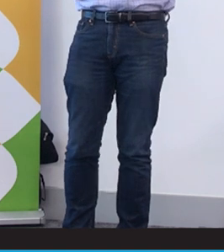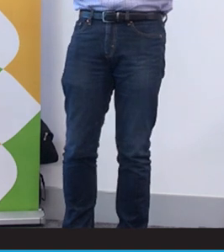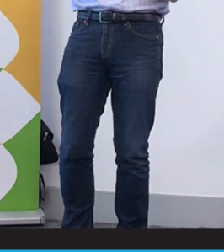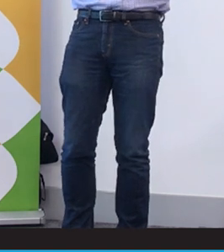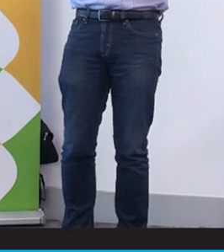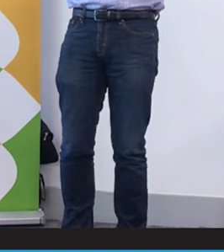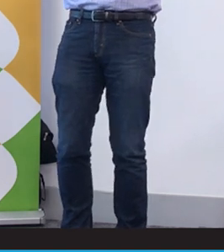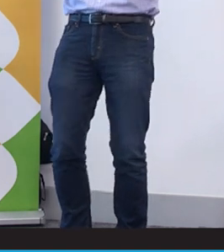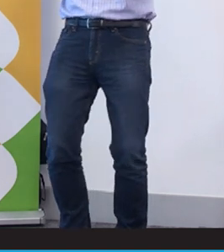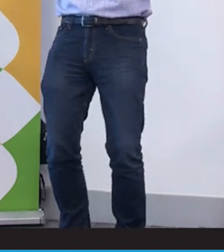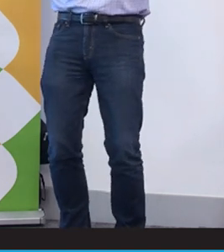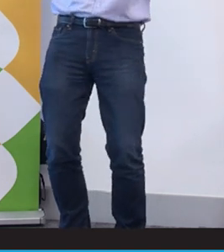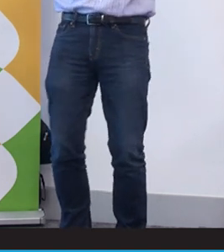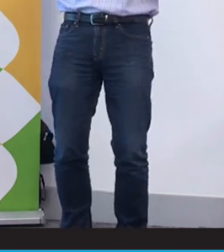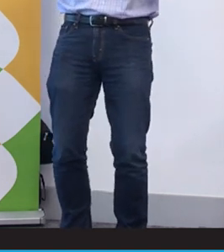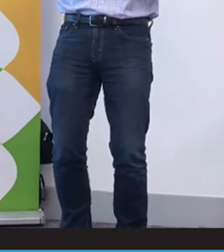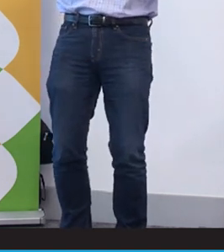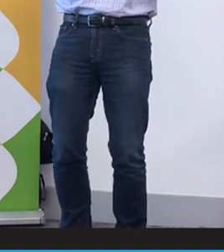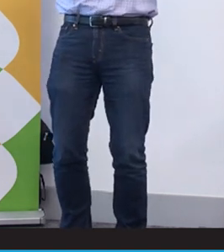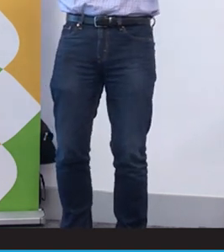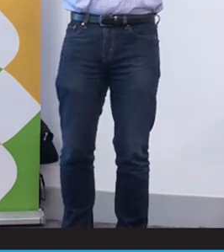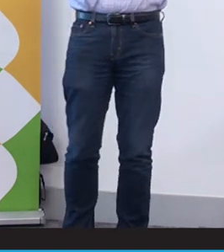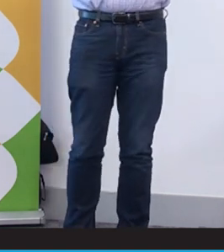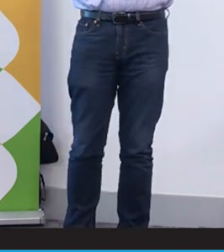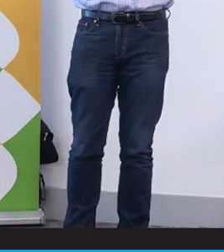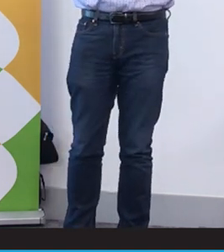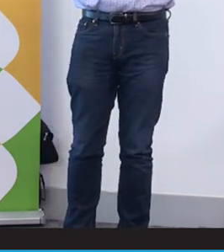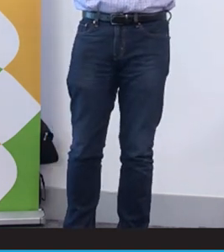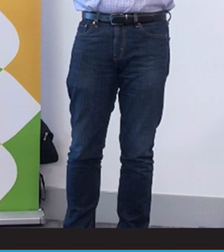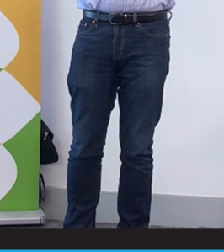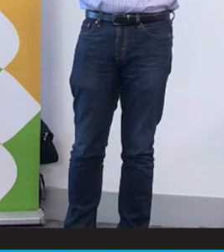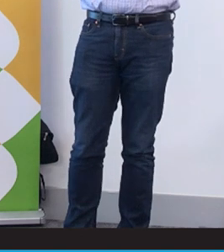enough that they need to make a good decision to navigate both speech and sign language,